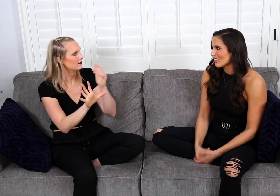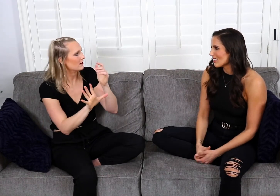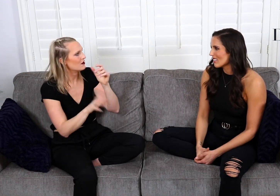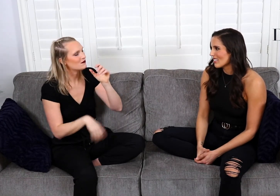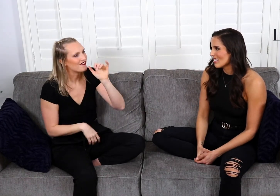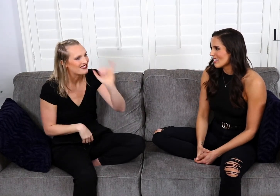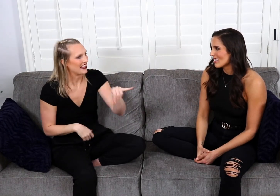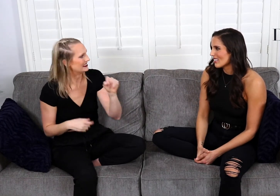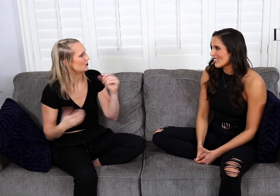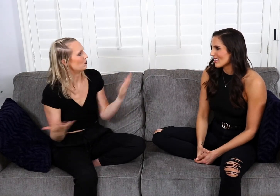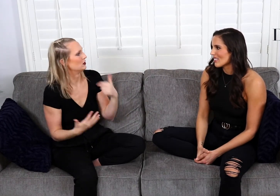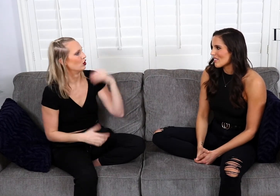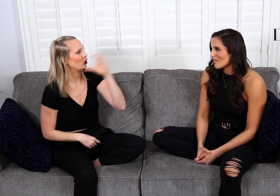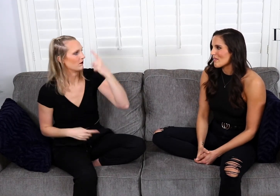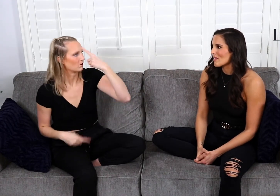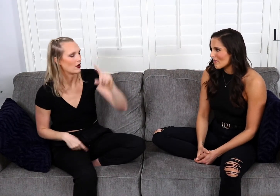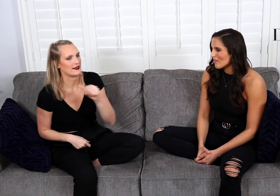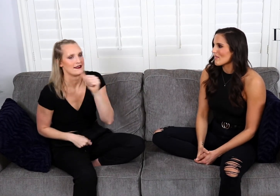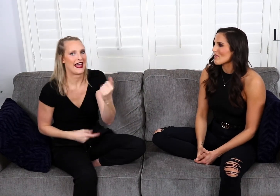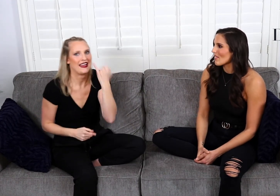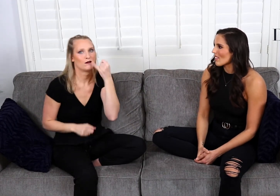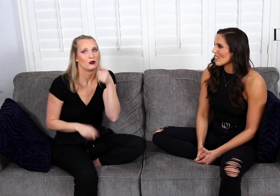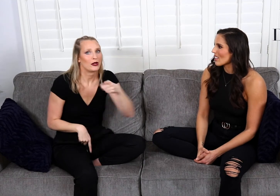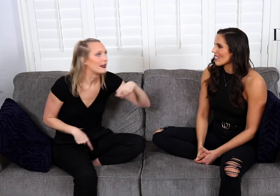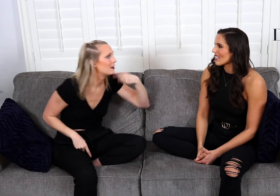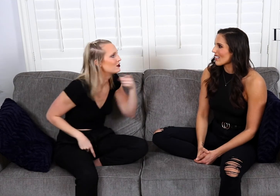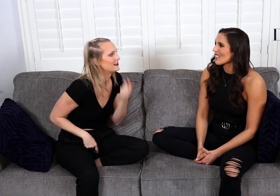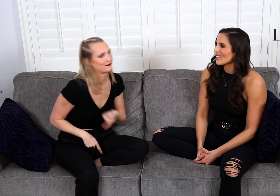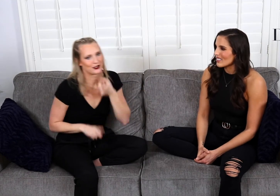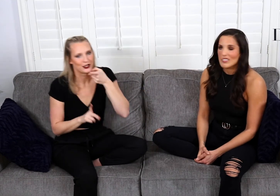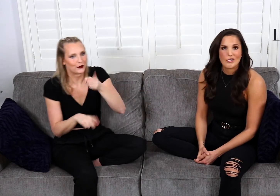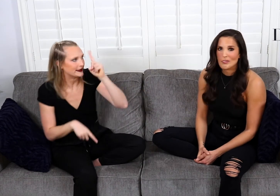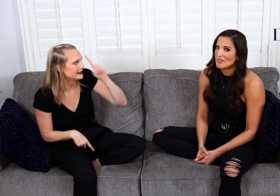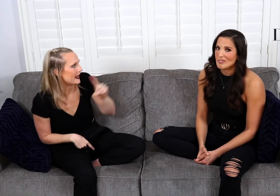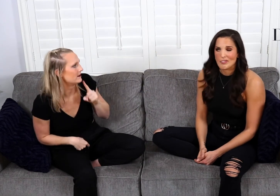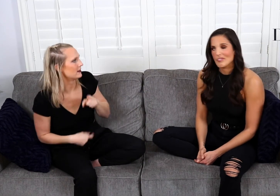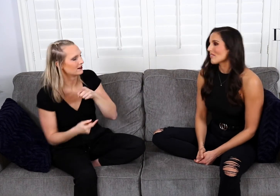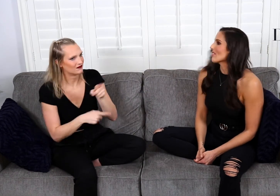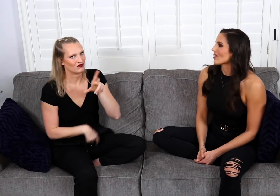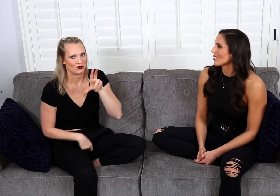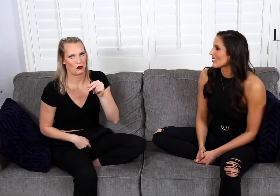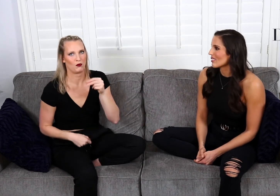that and so that's that's something that I'm looking for. It doesn't matter if you're hearing or if you're Deaf.